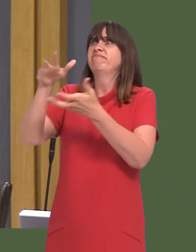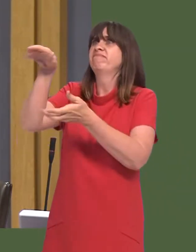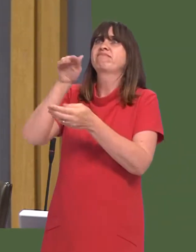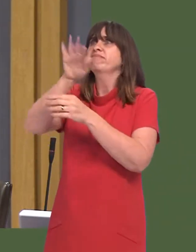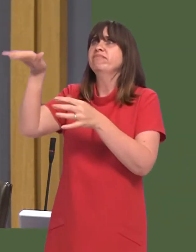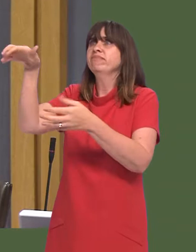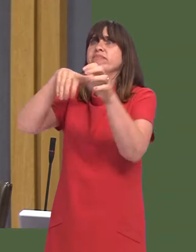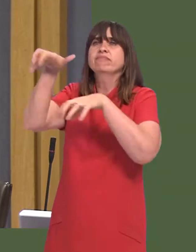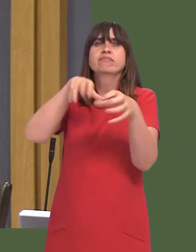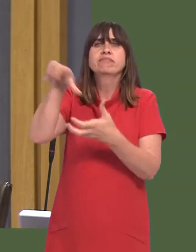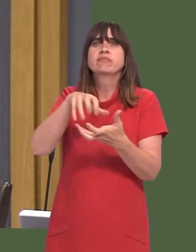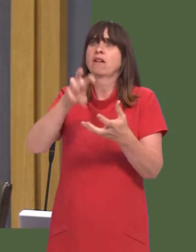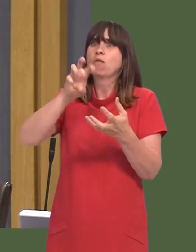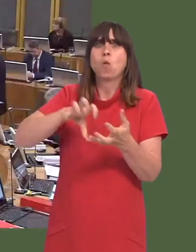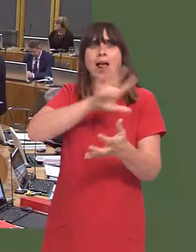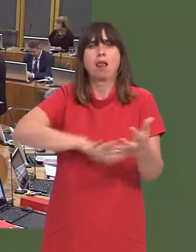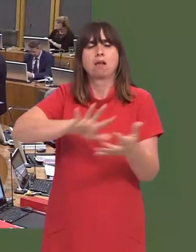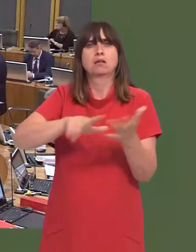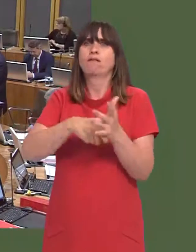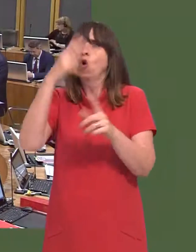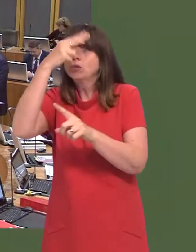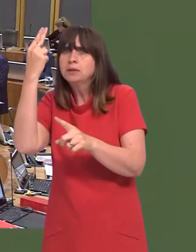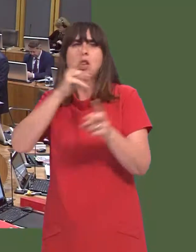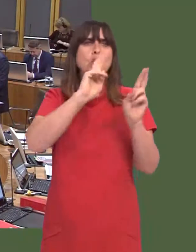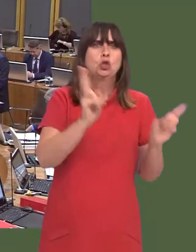and hospitals, even if that costs a little more?